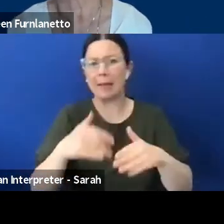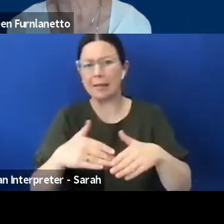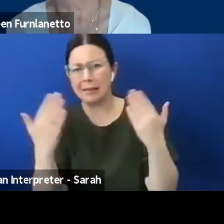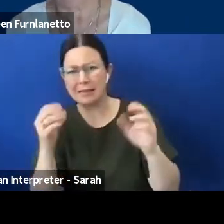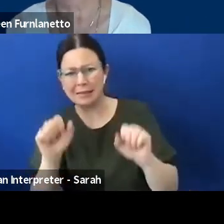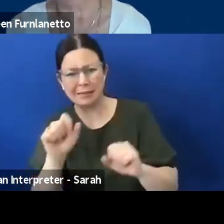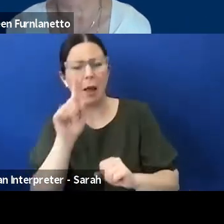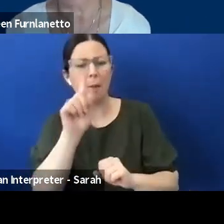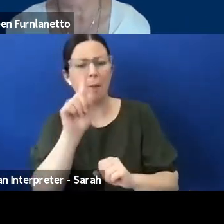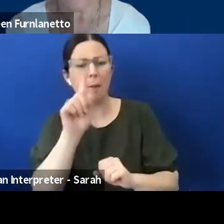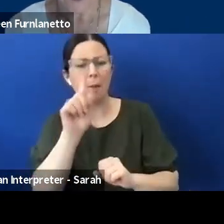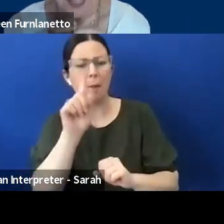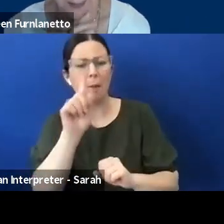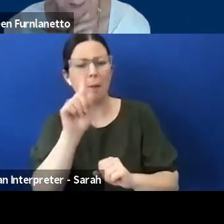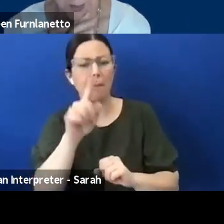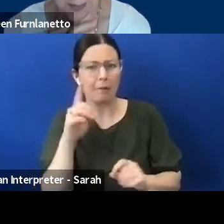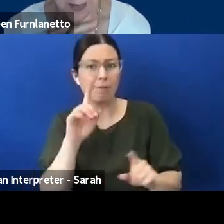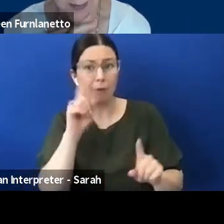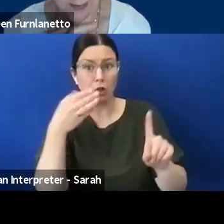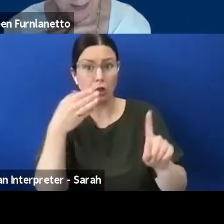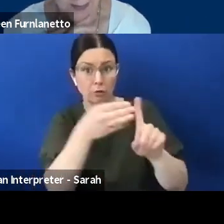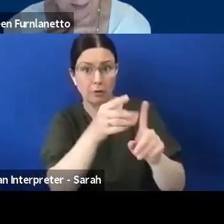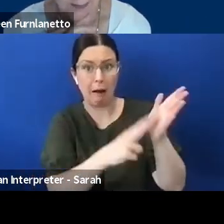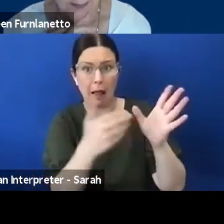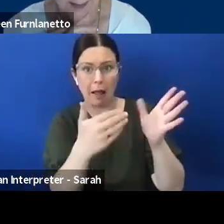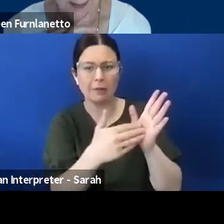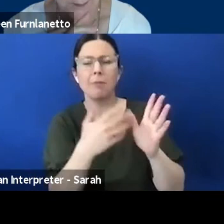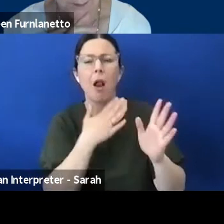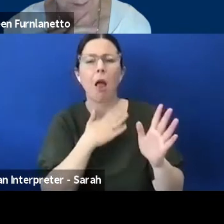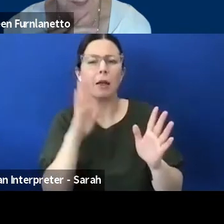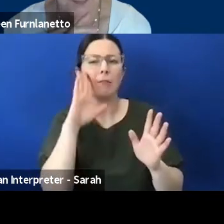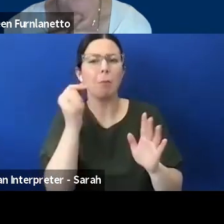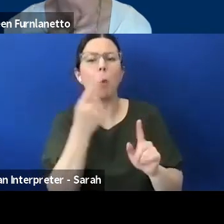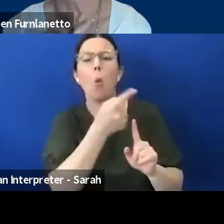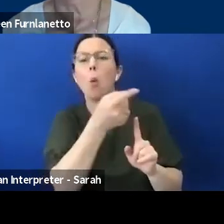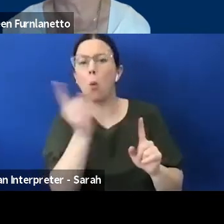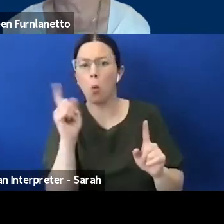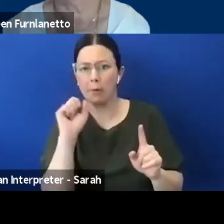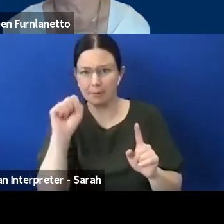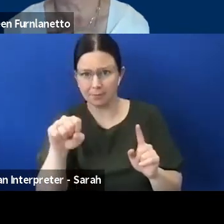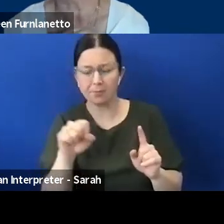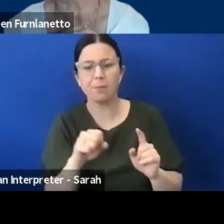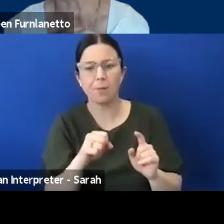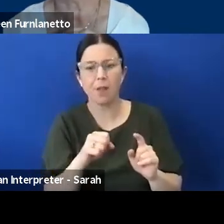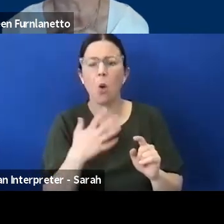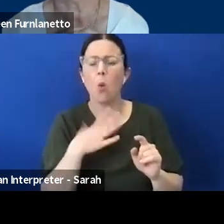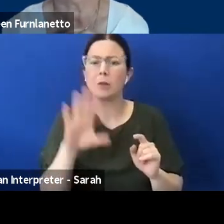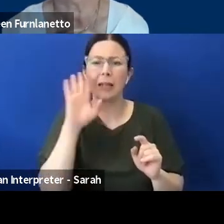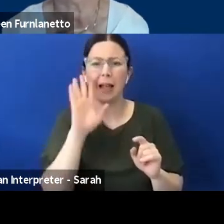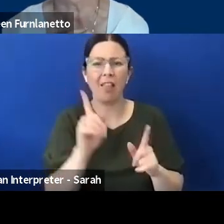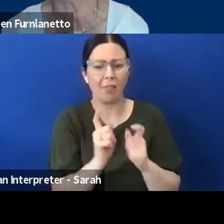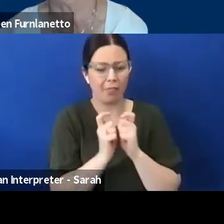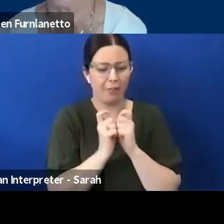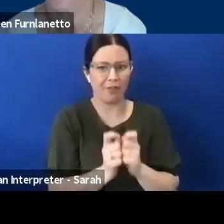of you if that's all right, around the value around people with disability being a resource